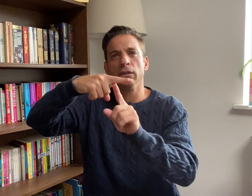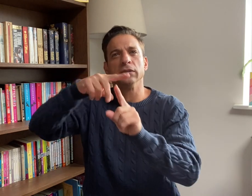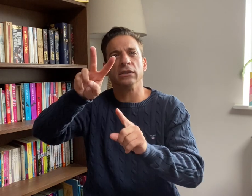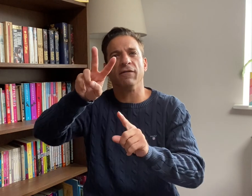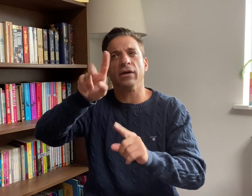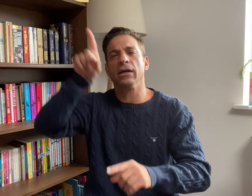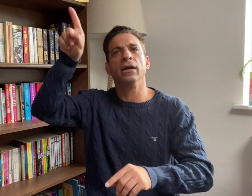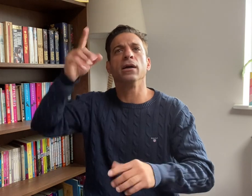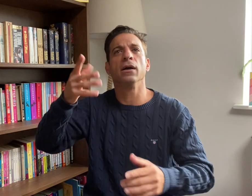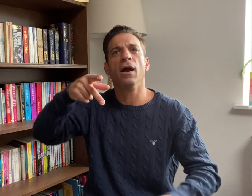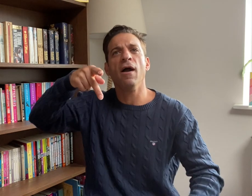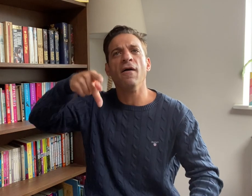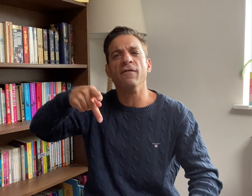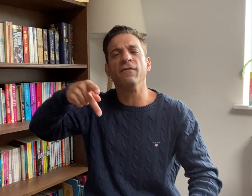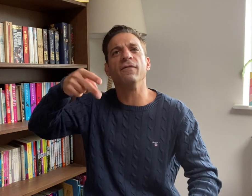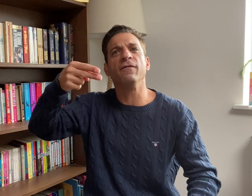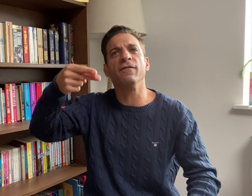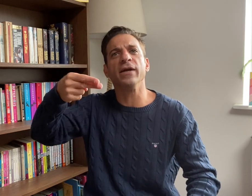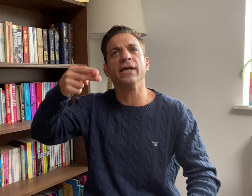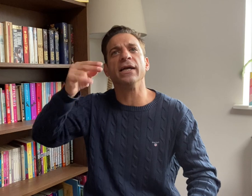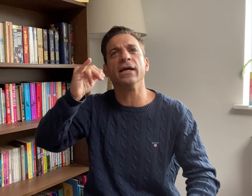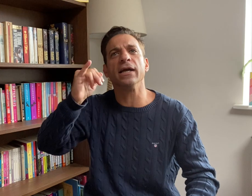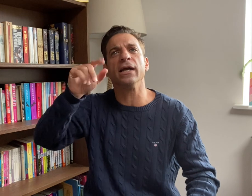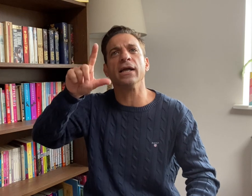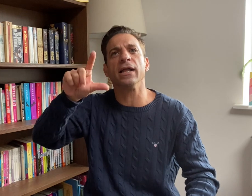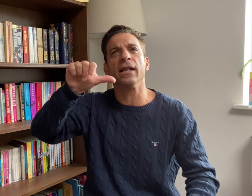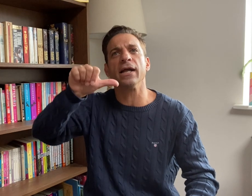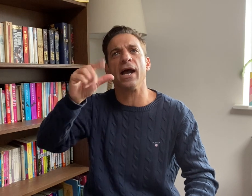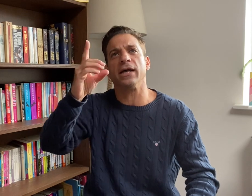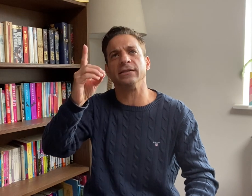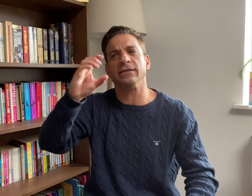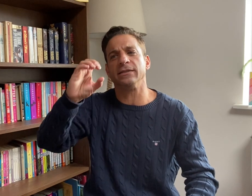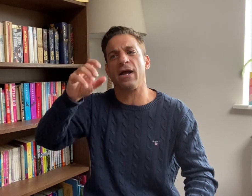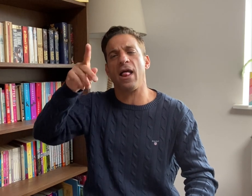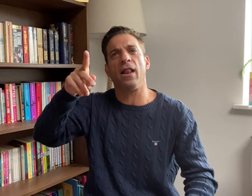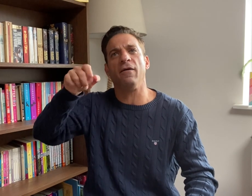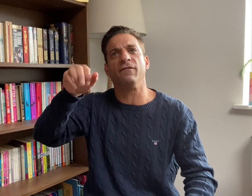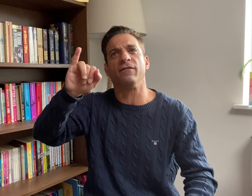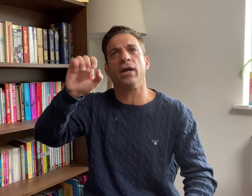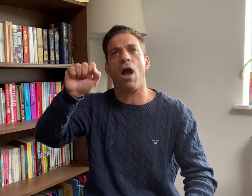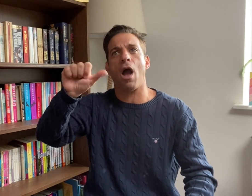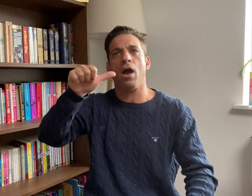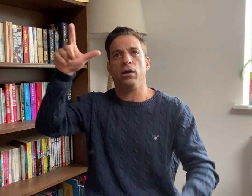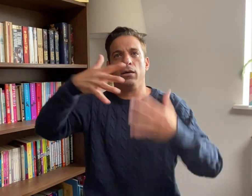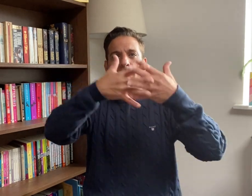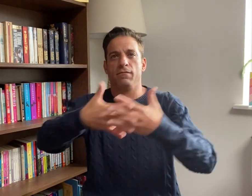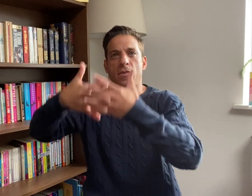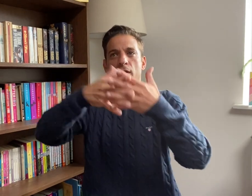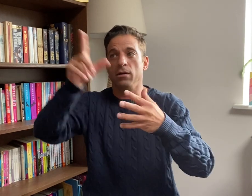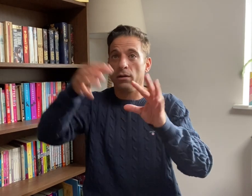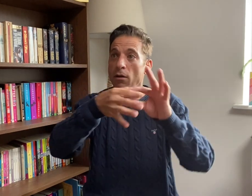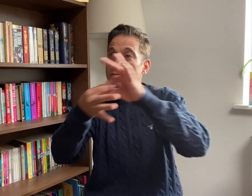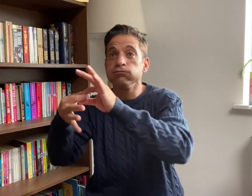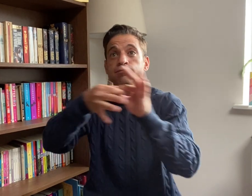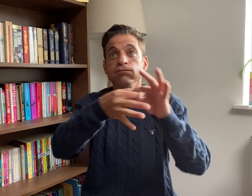in Philadelphia, United States, collaborated with Deaf interpreters.